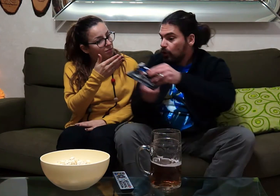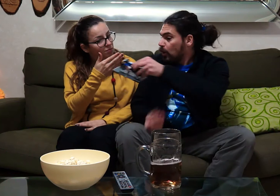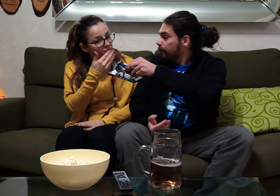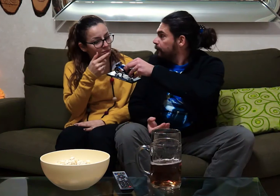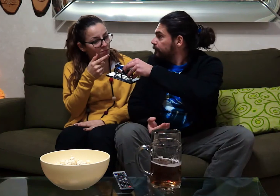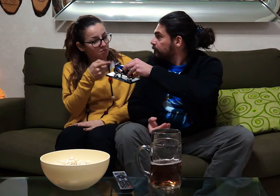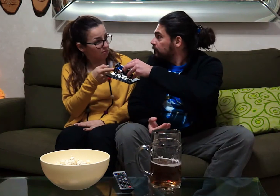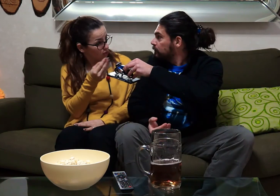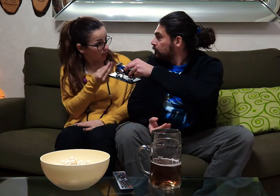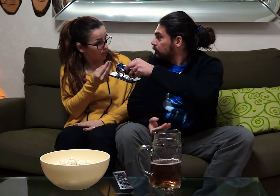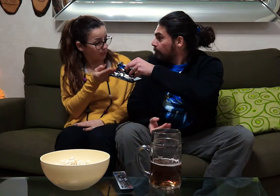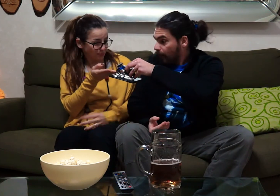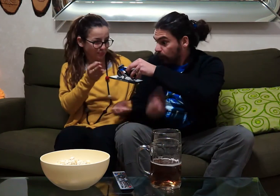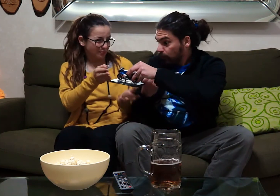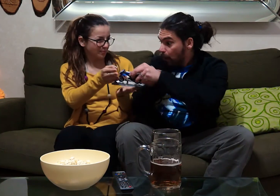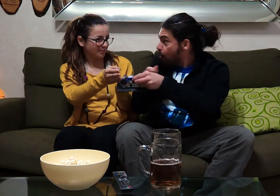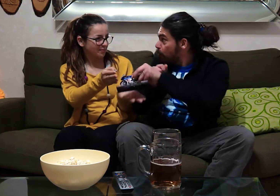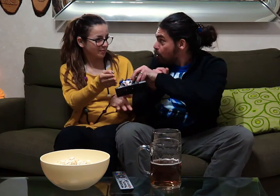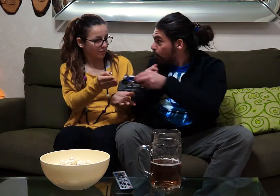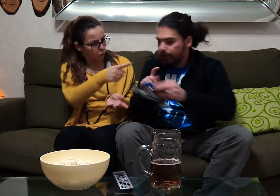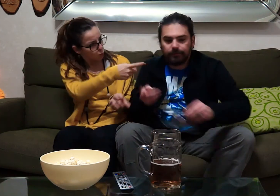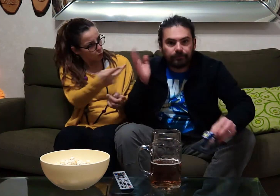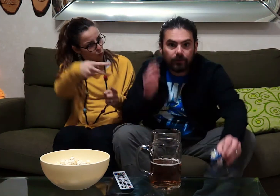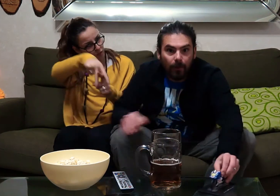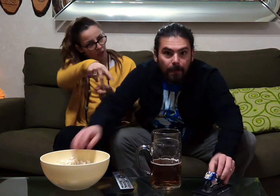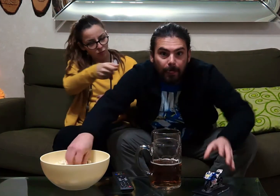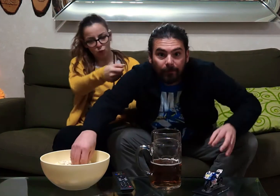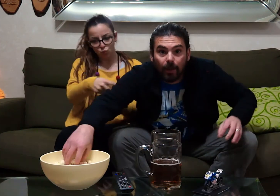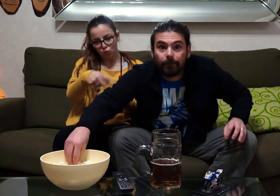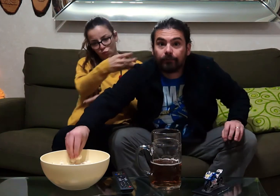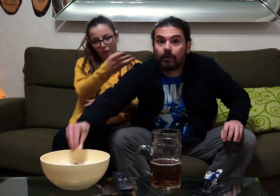keep playing. but it's a toy .... you play with it.